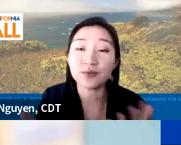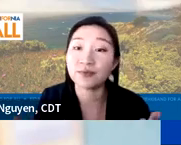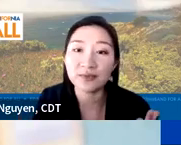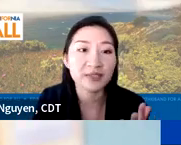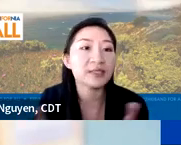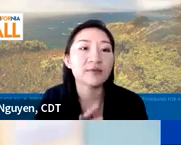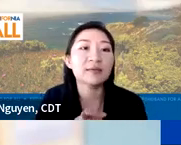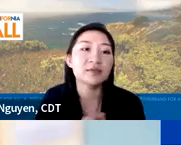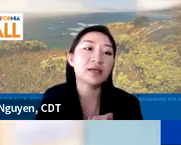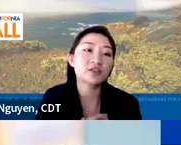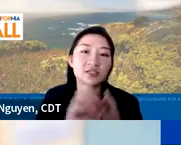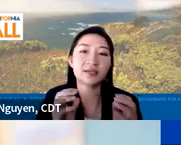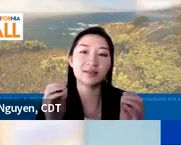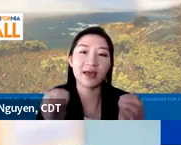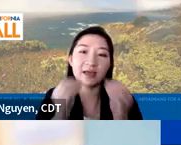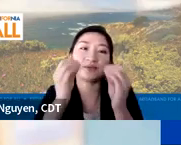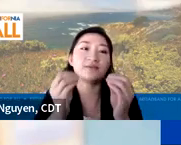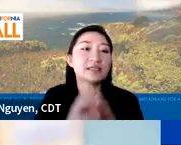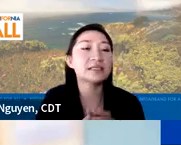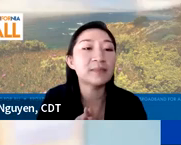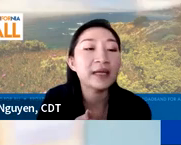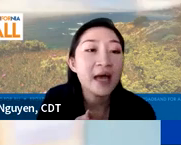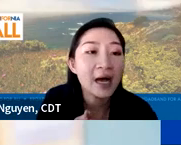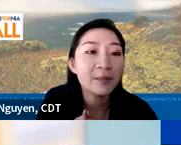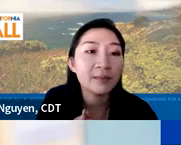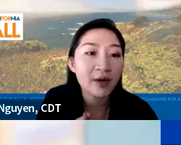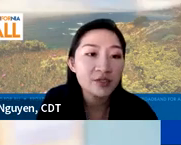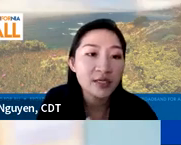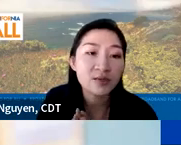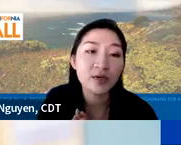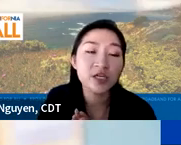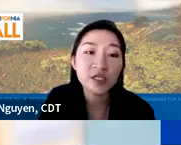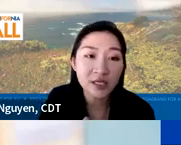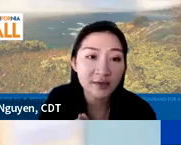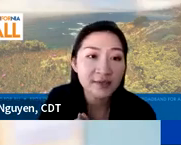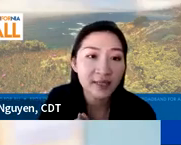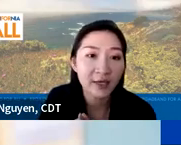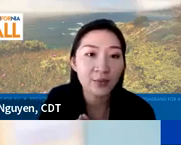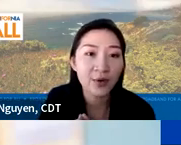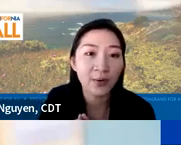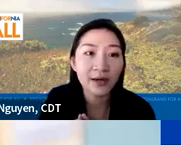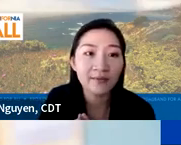tools, or resources, right? Not just like the but what projects or initiatives that you know